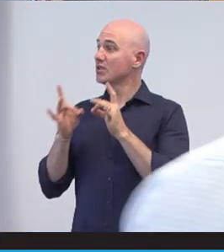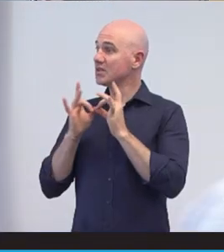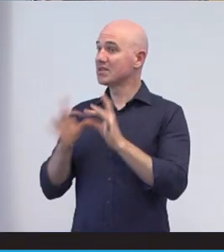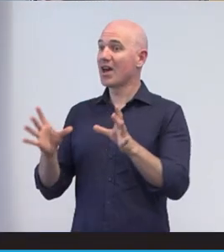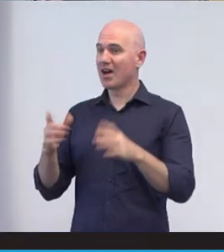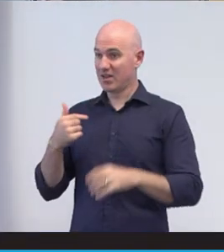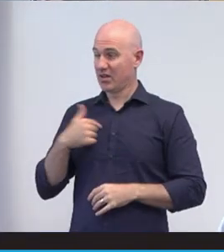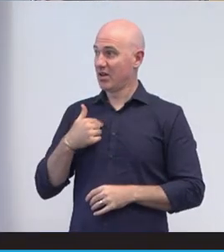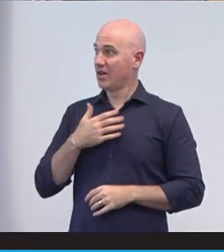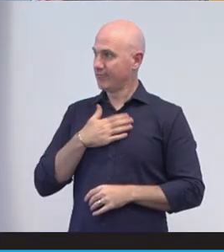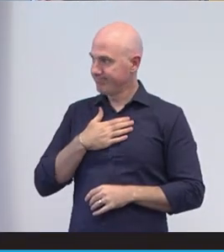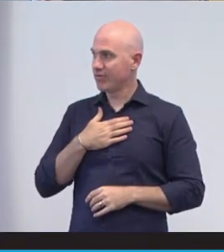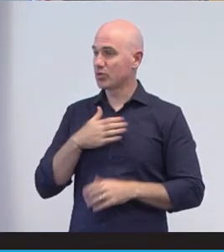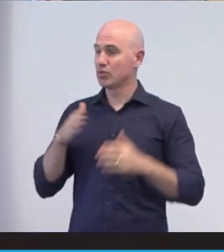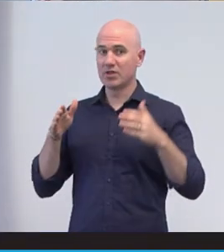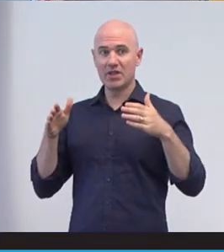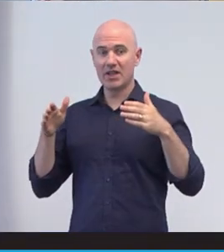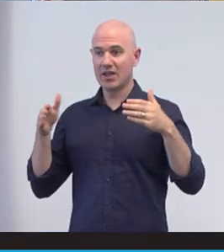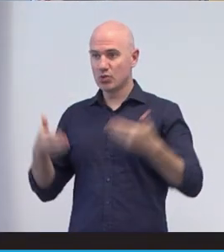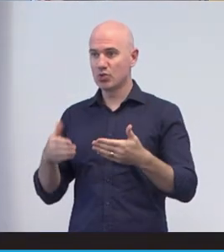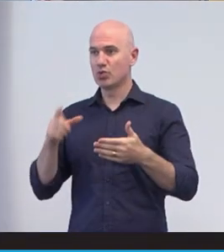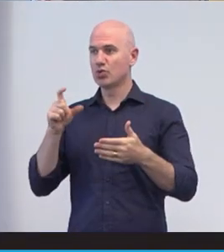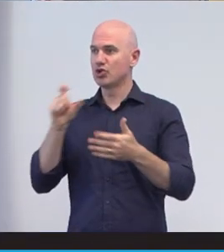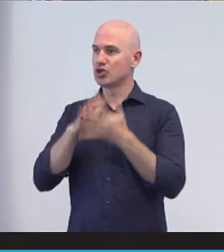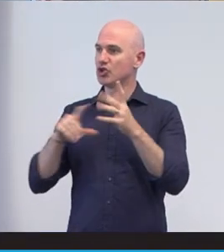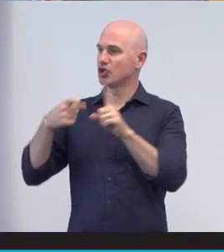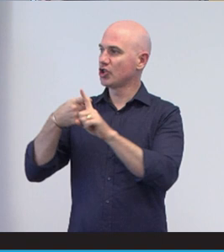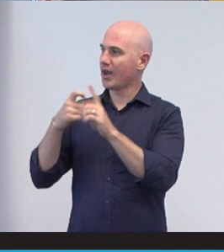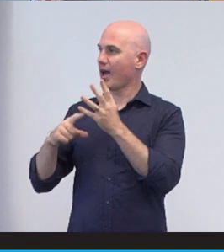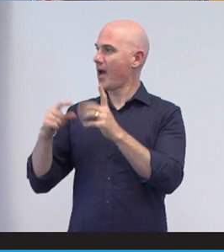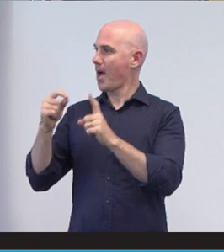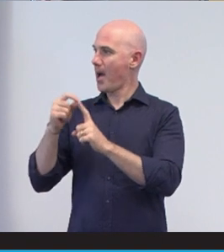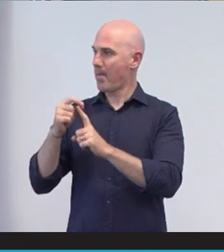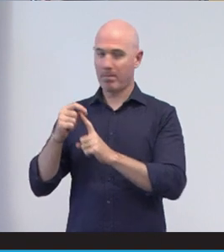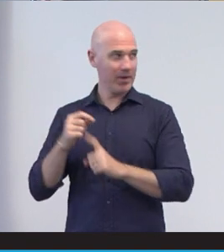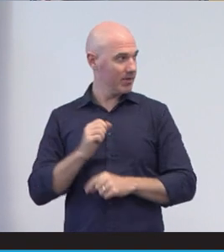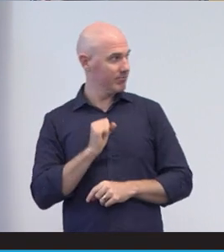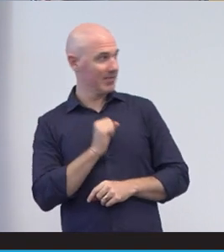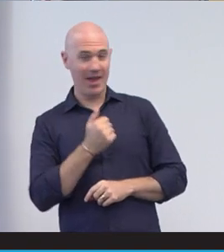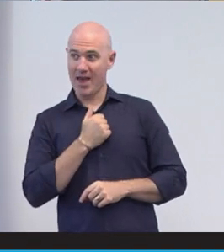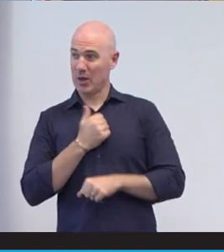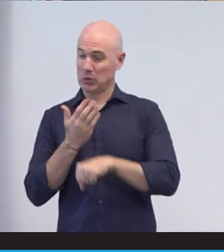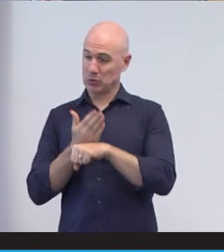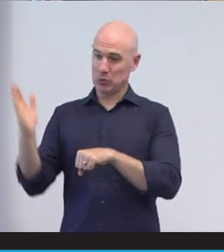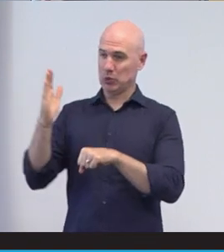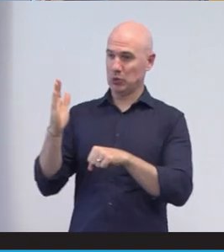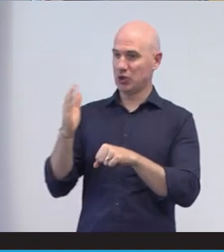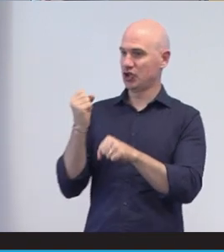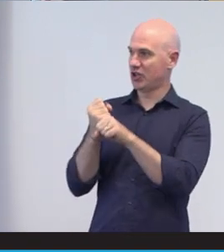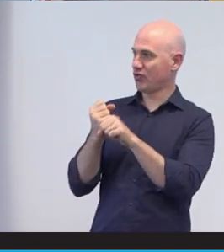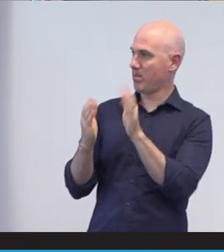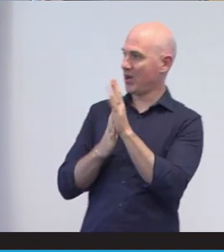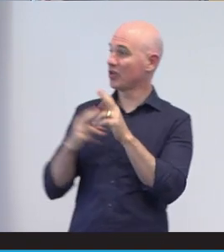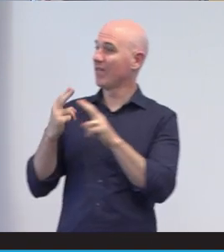like to introduce CheckUP, pretty much brand new general manager for Aboriginal and Torres Strait